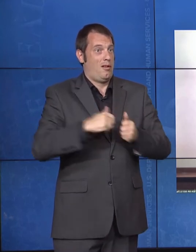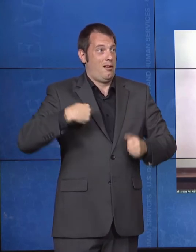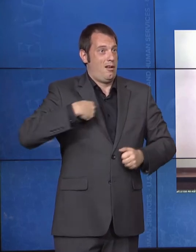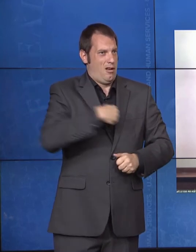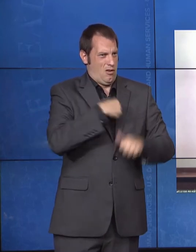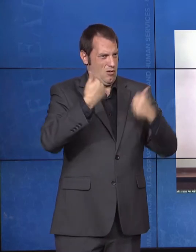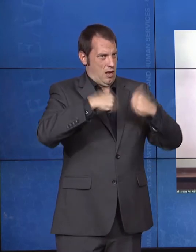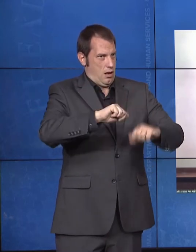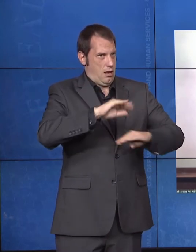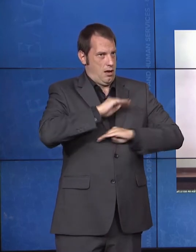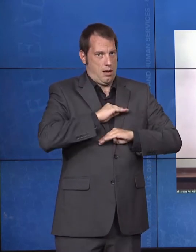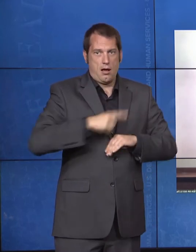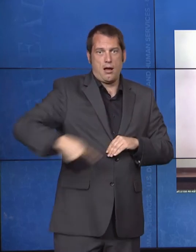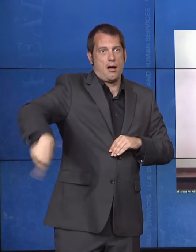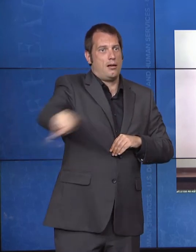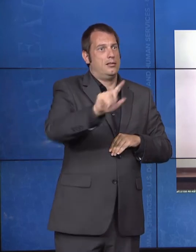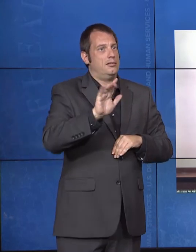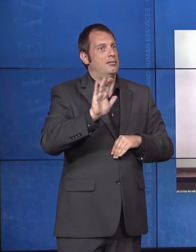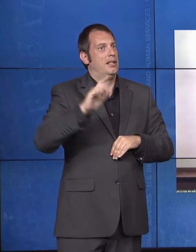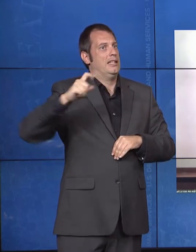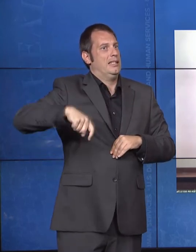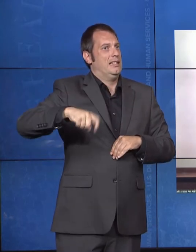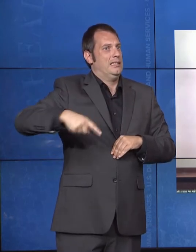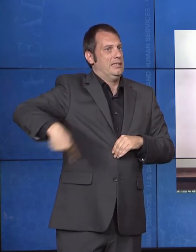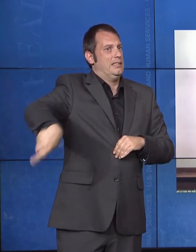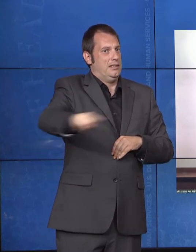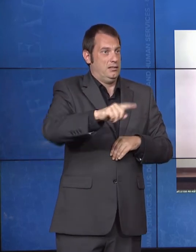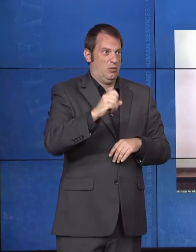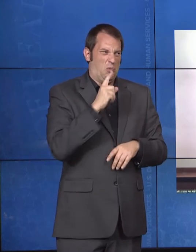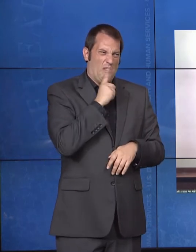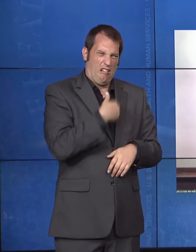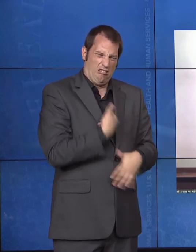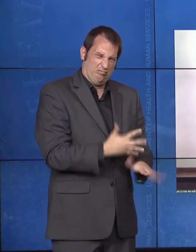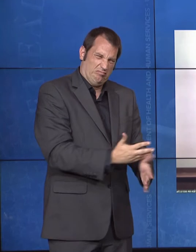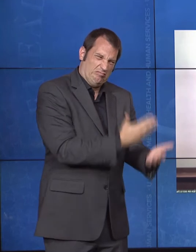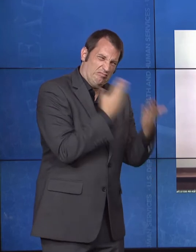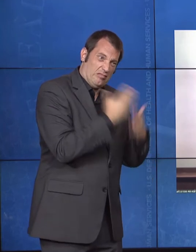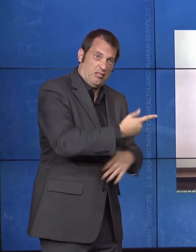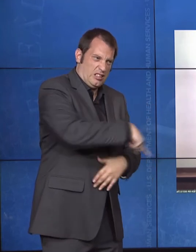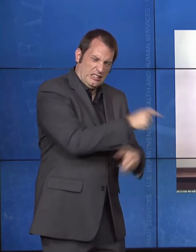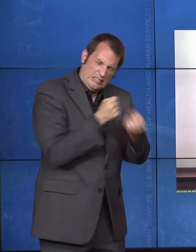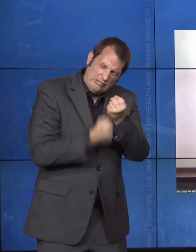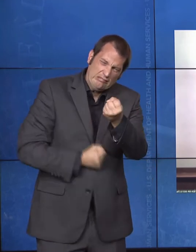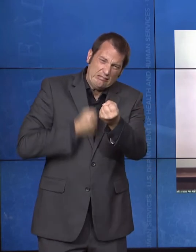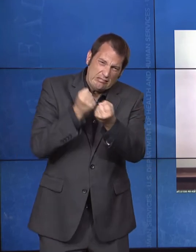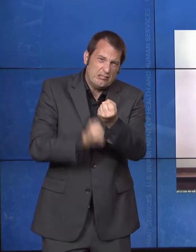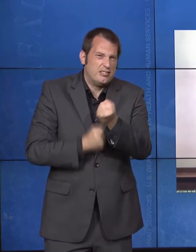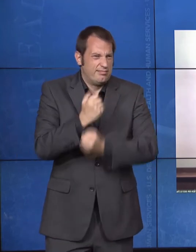the work. Following this event, I hope you'll take a few minutes to explore our ADA anniversary